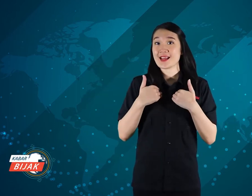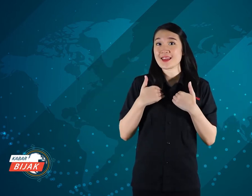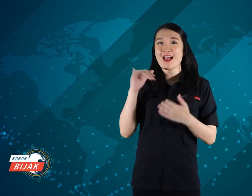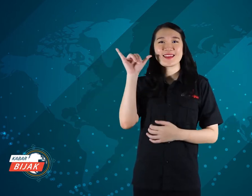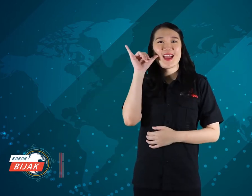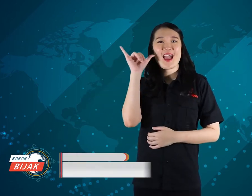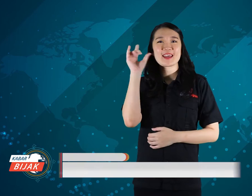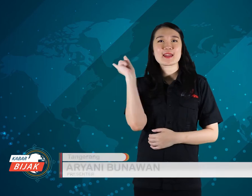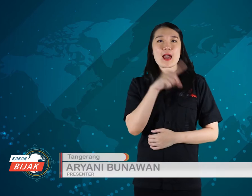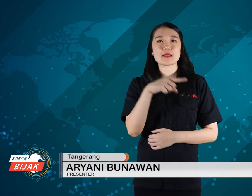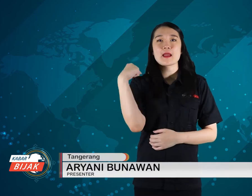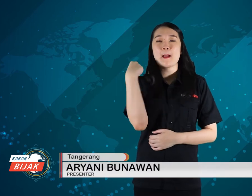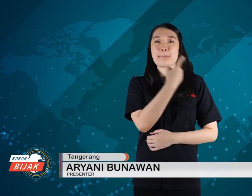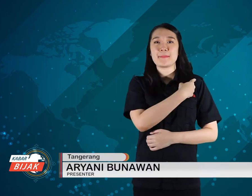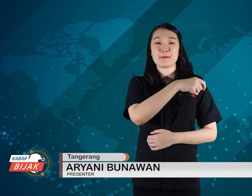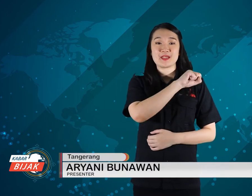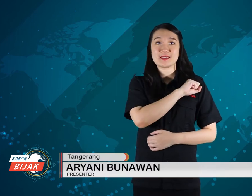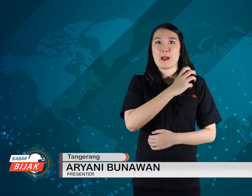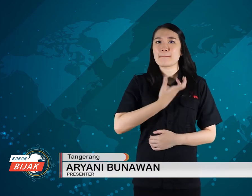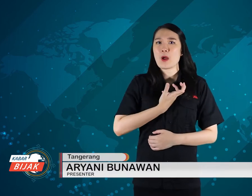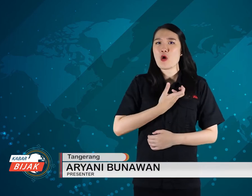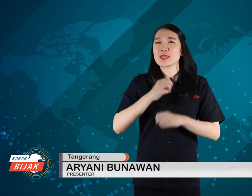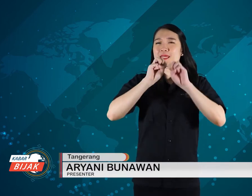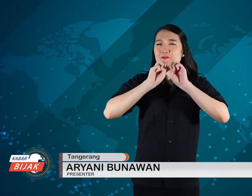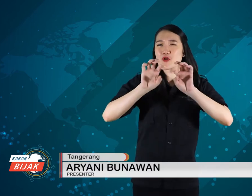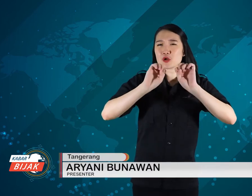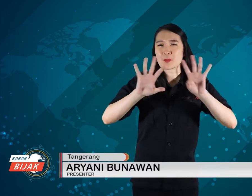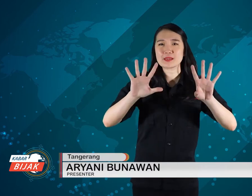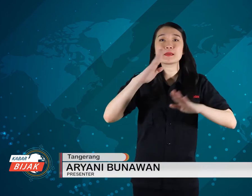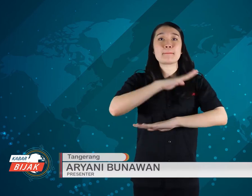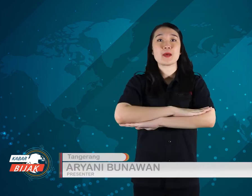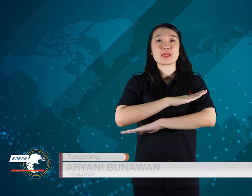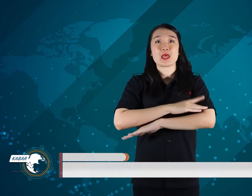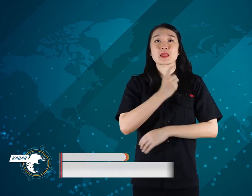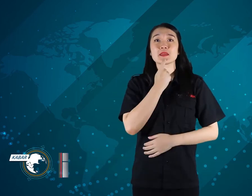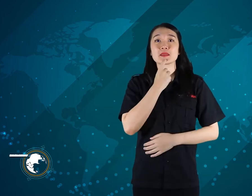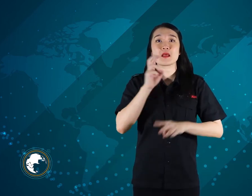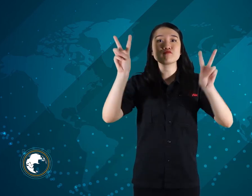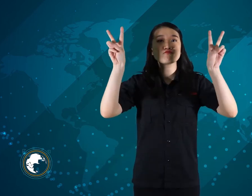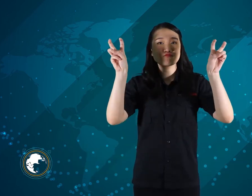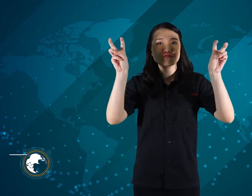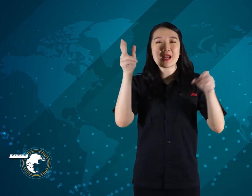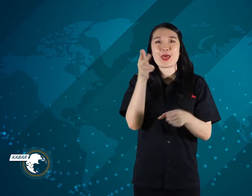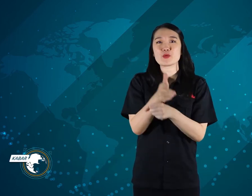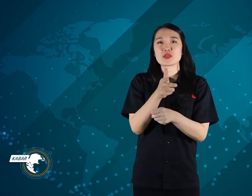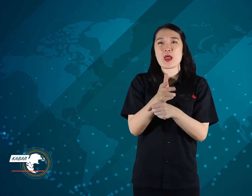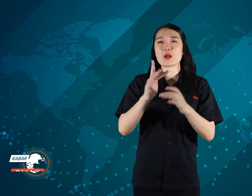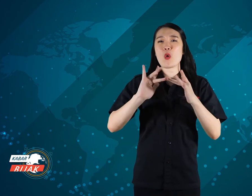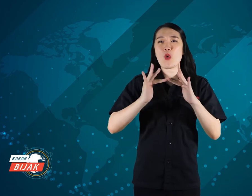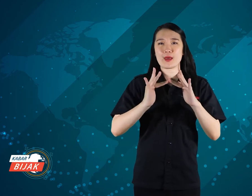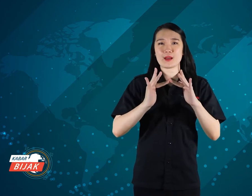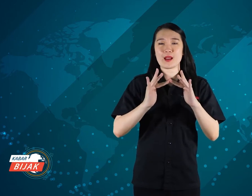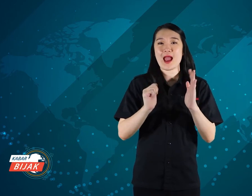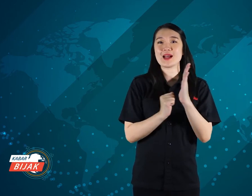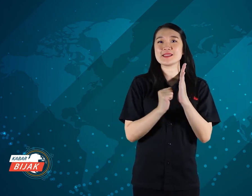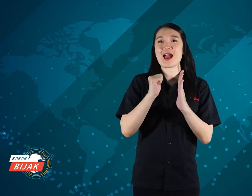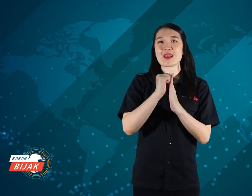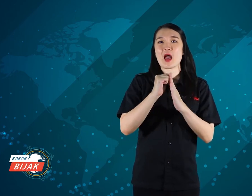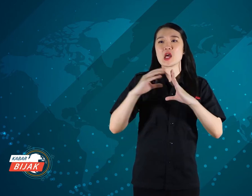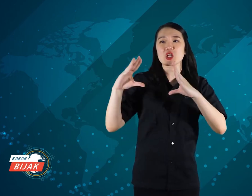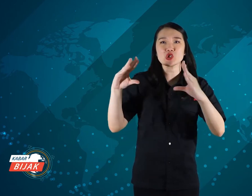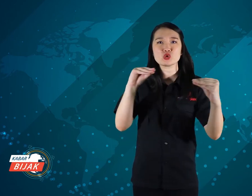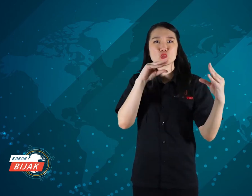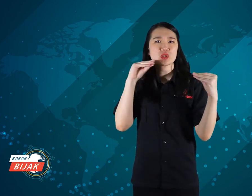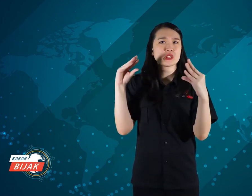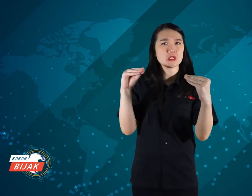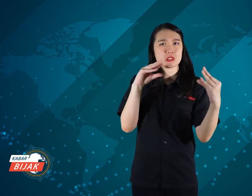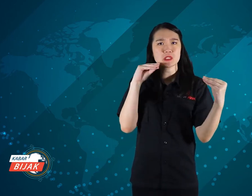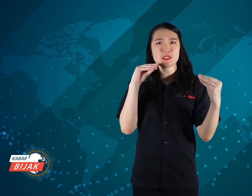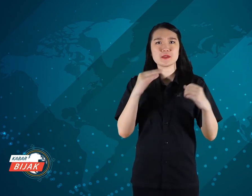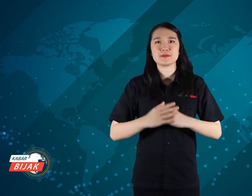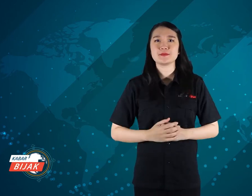I'm Yani from KamiBijak want to inform news about online coverage of discussion events.